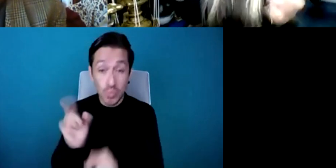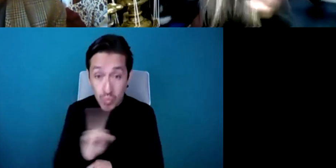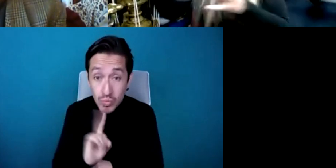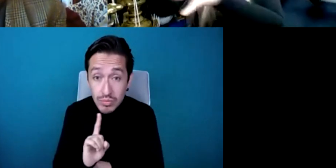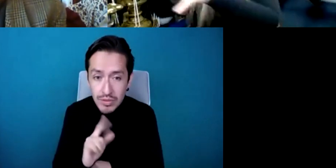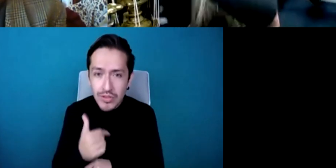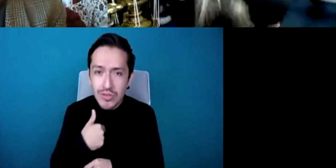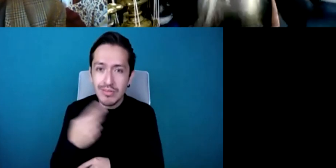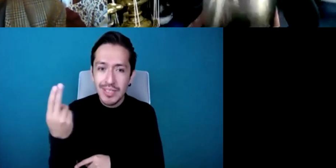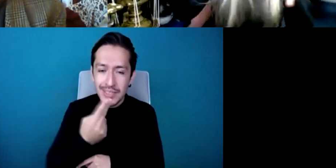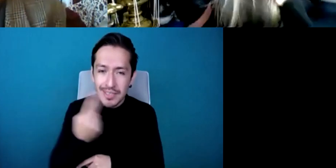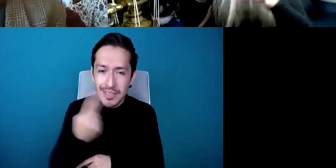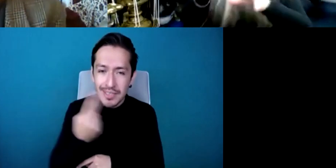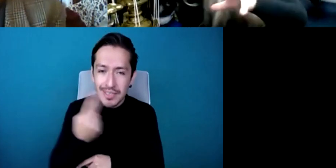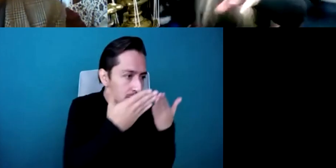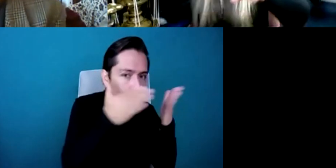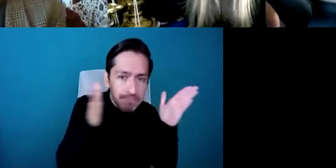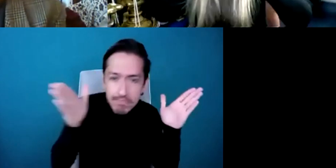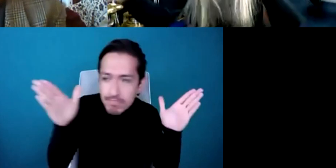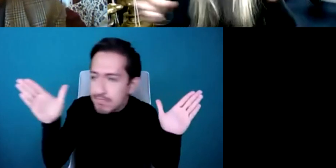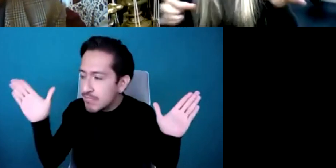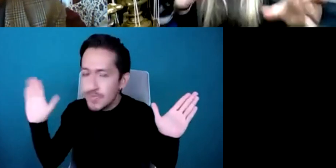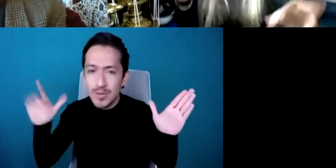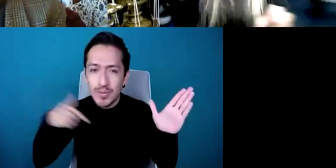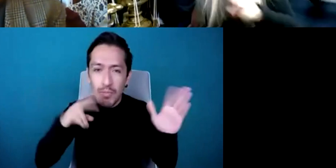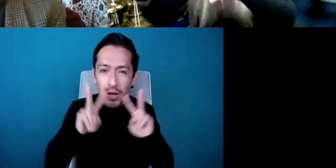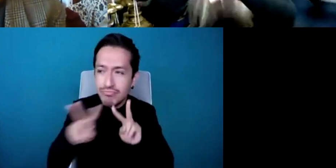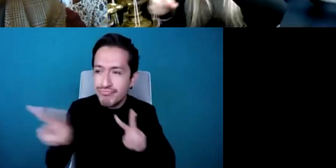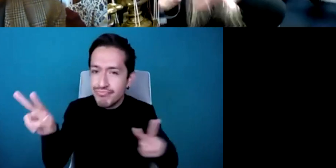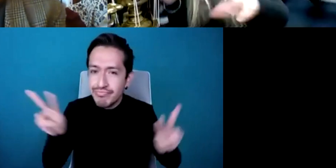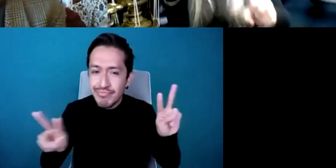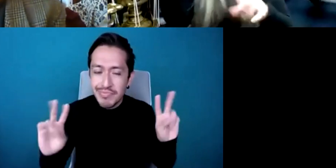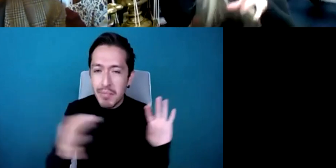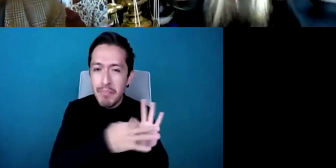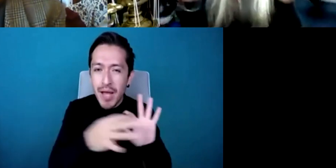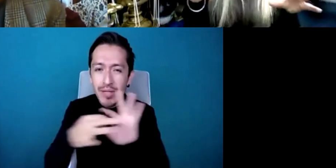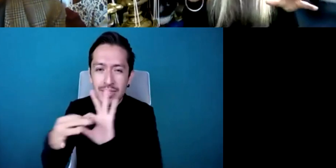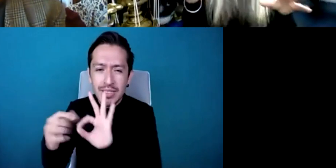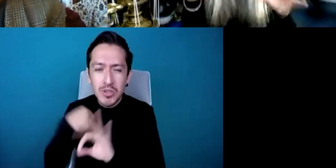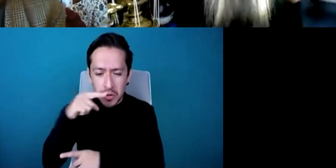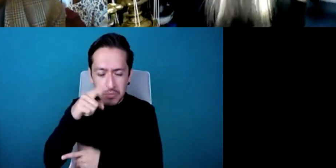things can I pick here that they're giving you, know ideas and situations that I maybe haven't